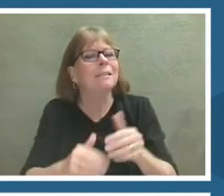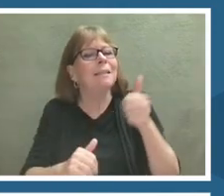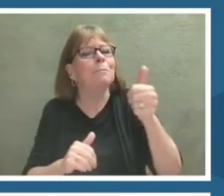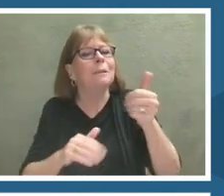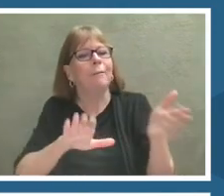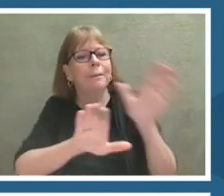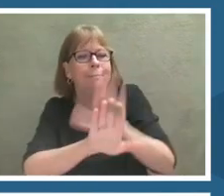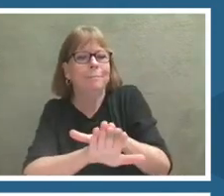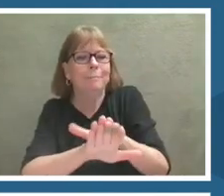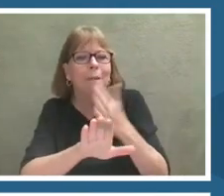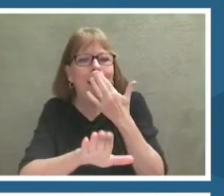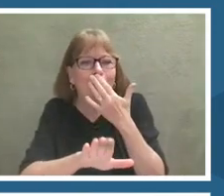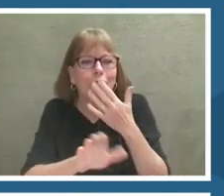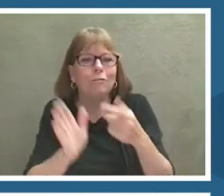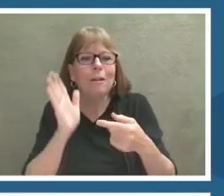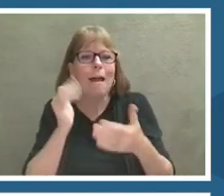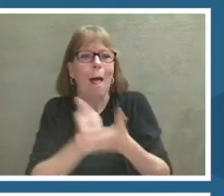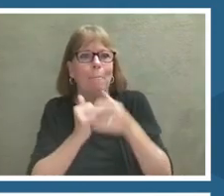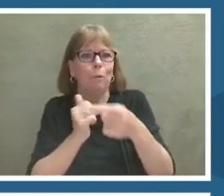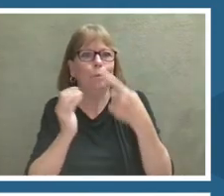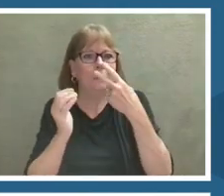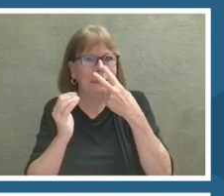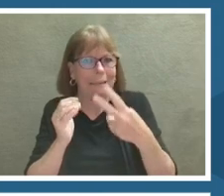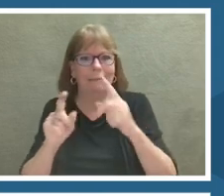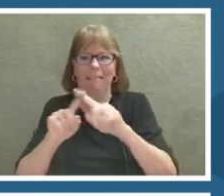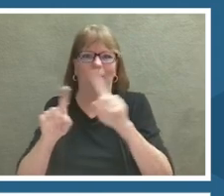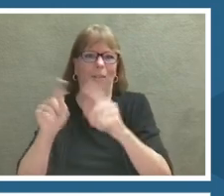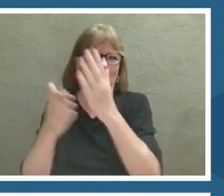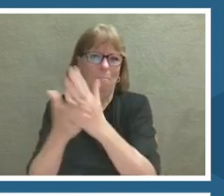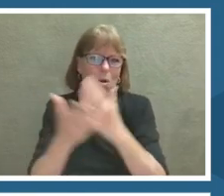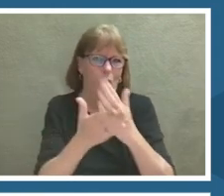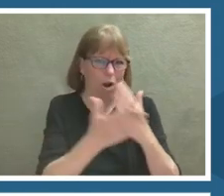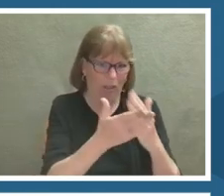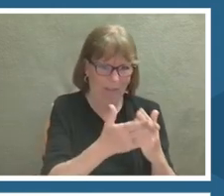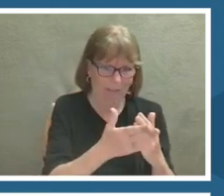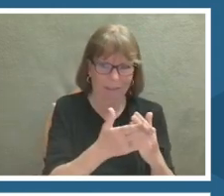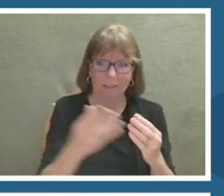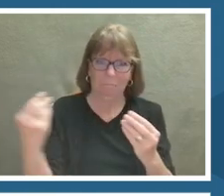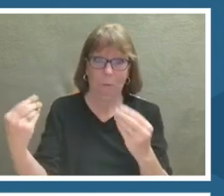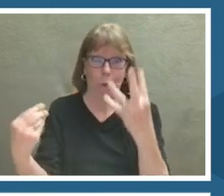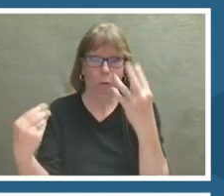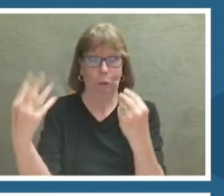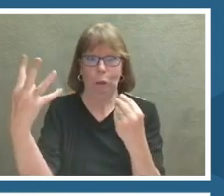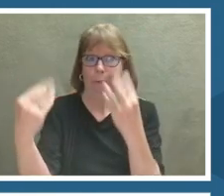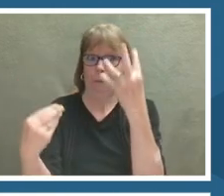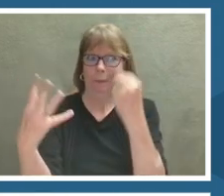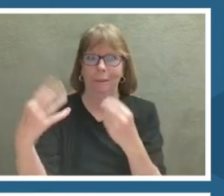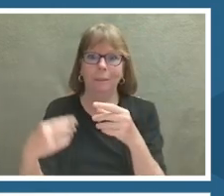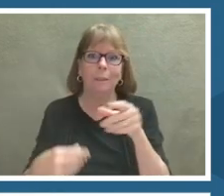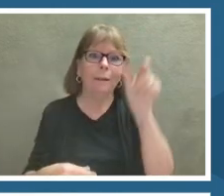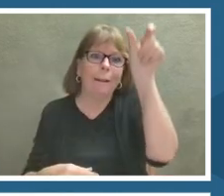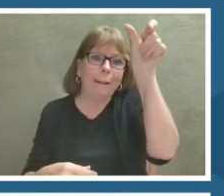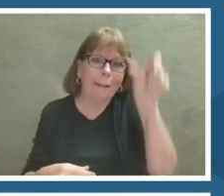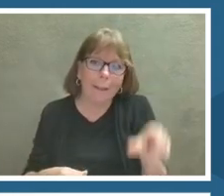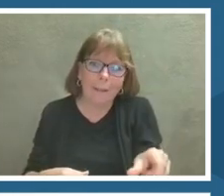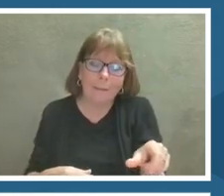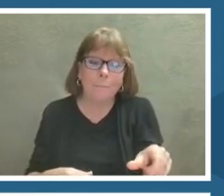those different elements. You can change all of the colors. Below that are all of the other nozzles.